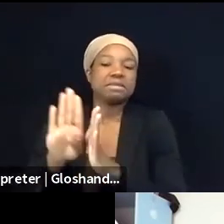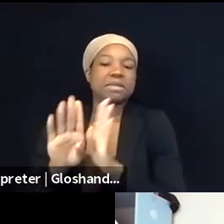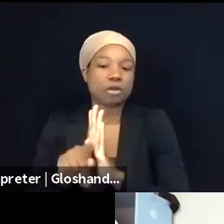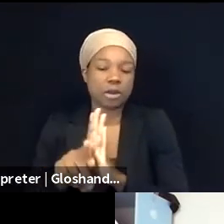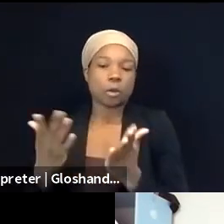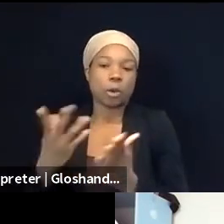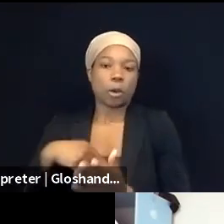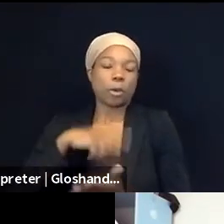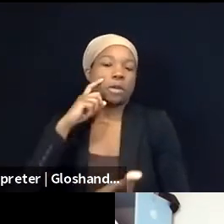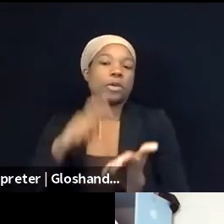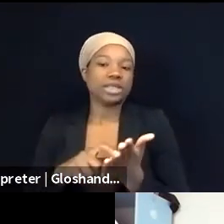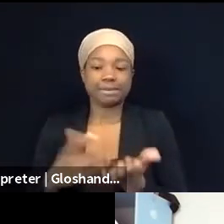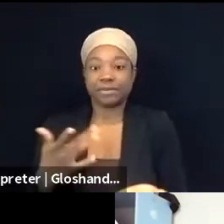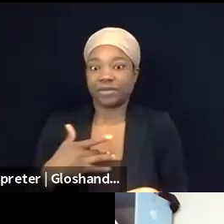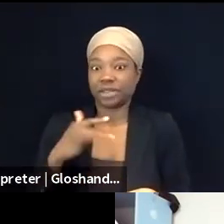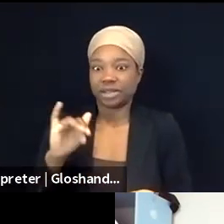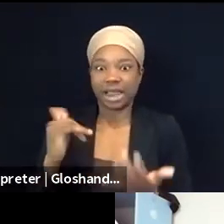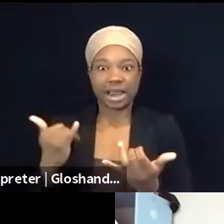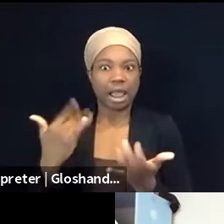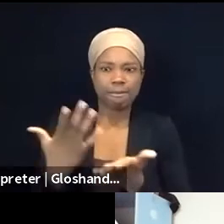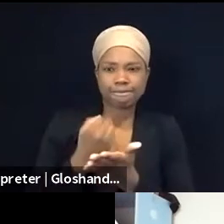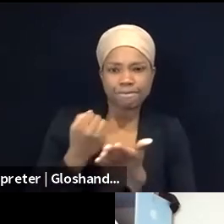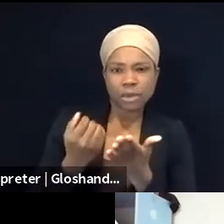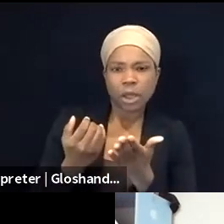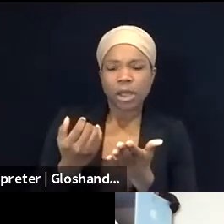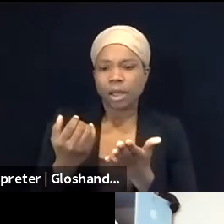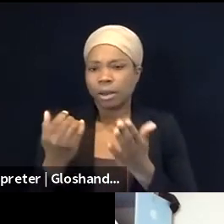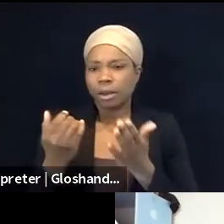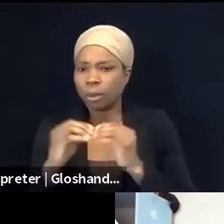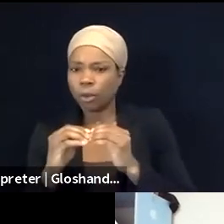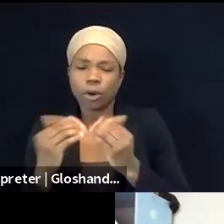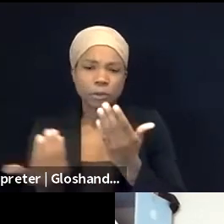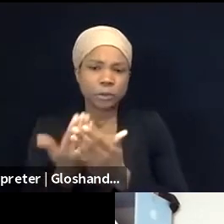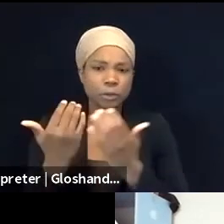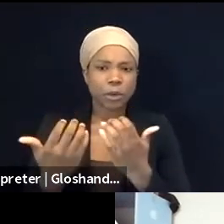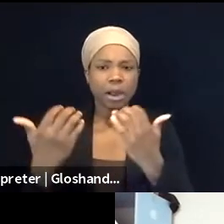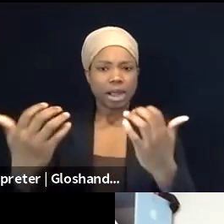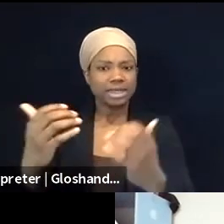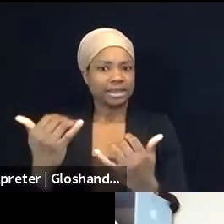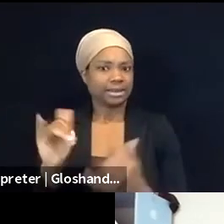and then with new audiences too, right? People are hearing the message differently,